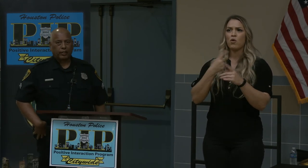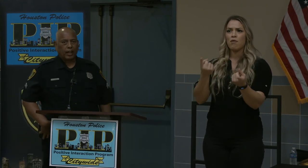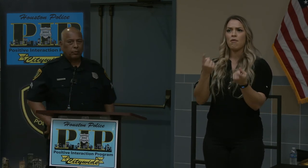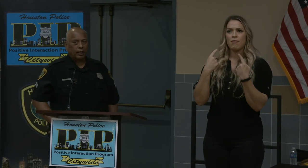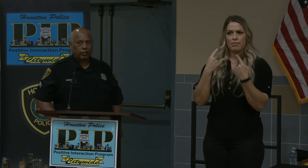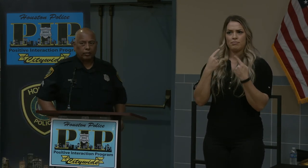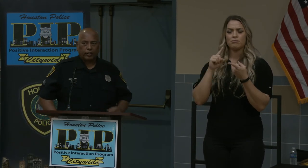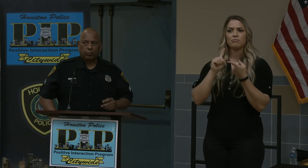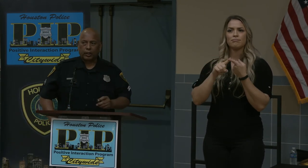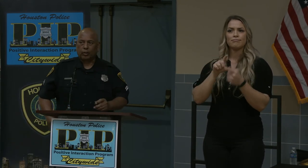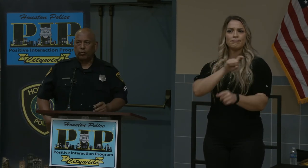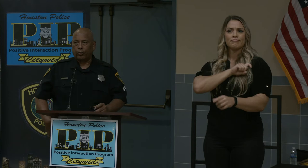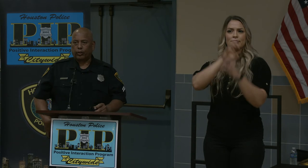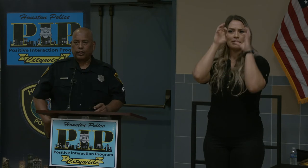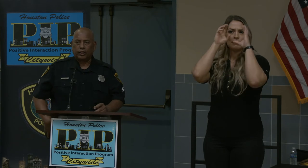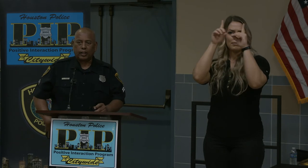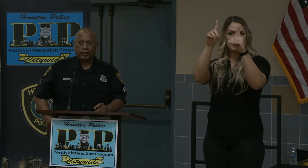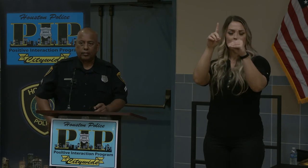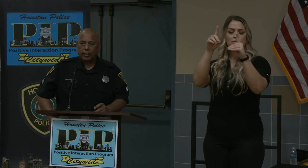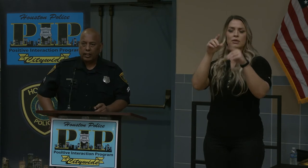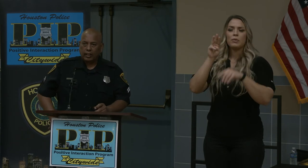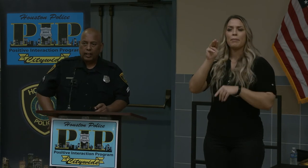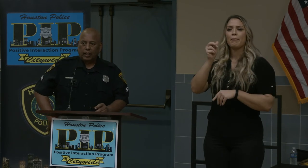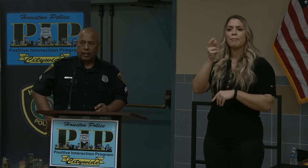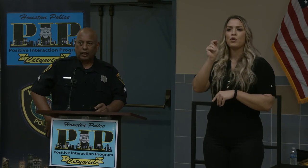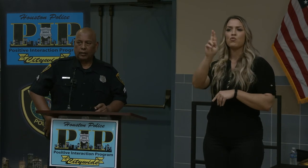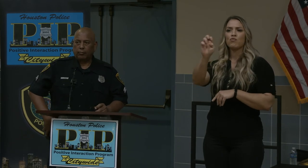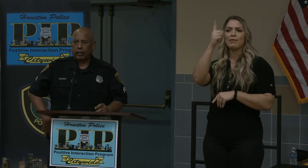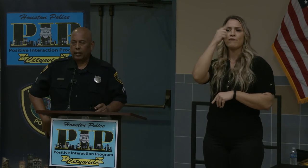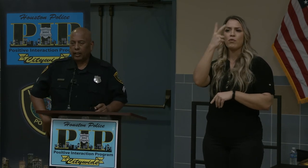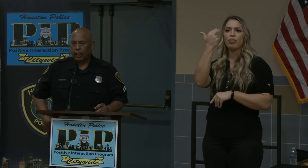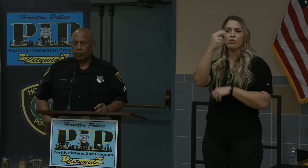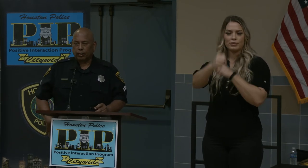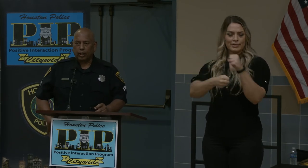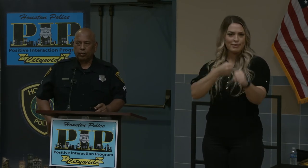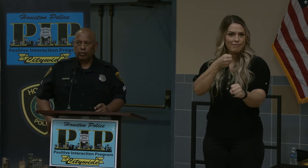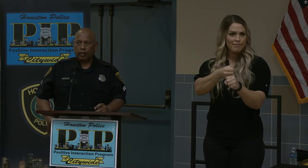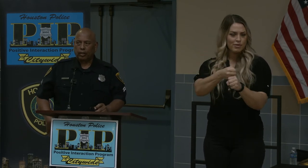academy i served in marine corps for 13 years i was a gunnery sergeant